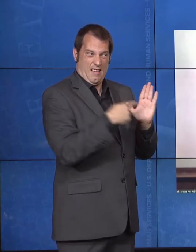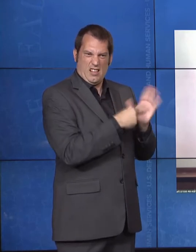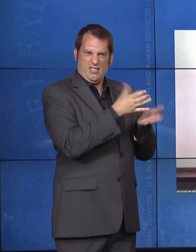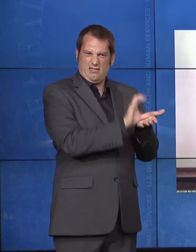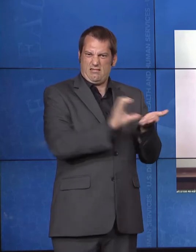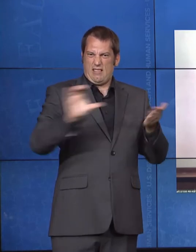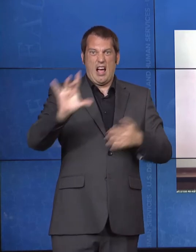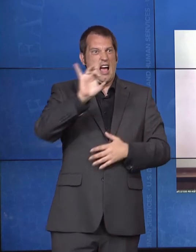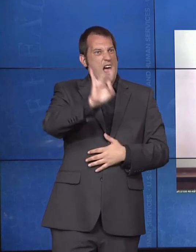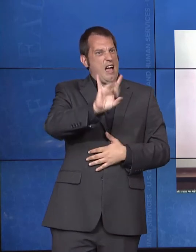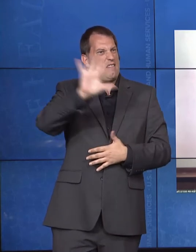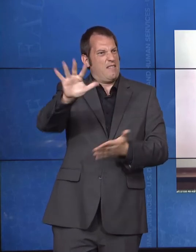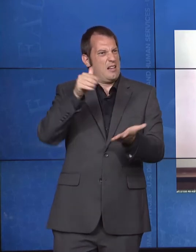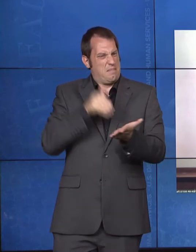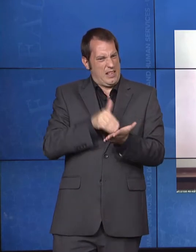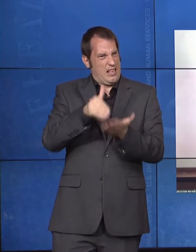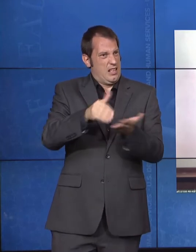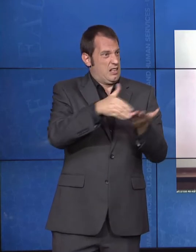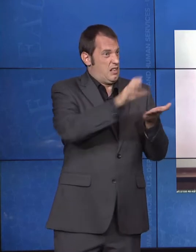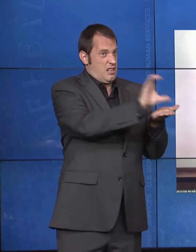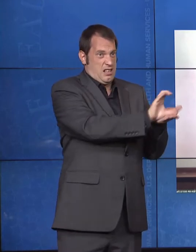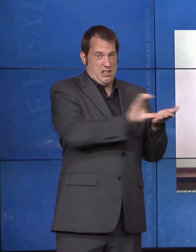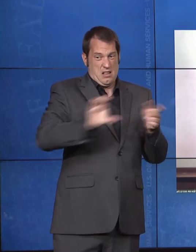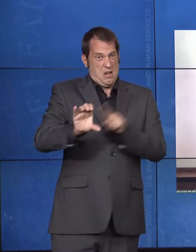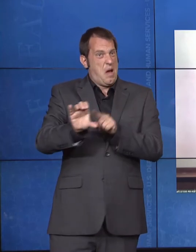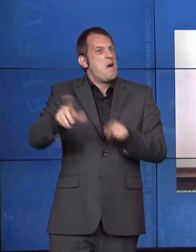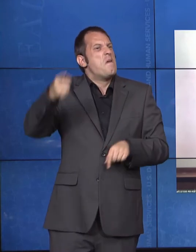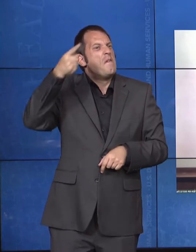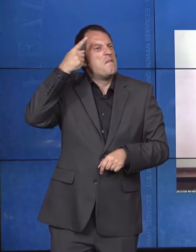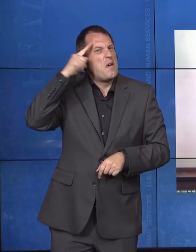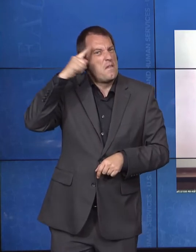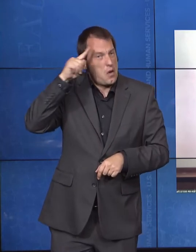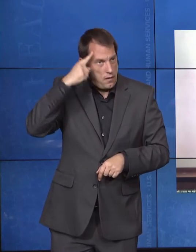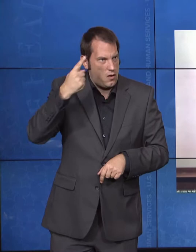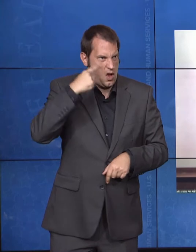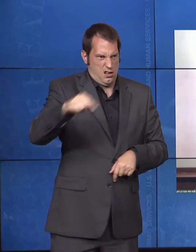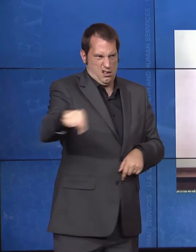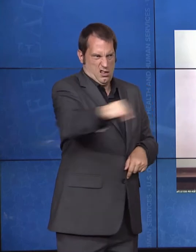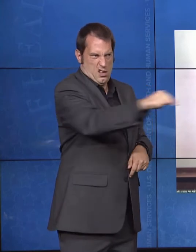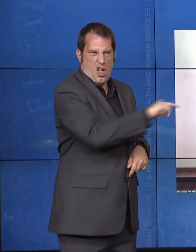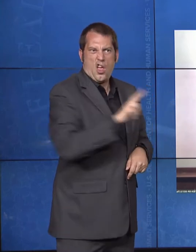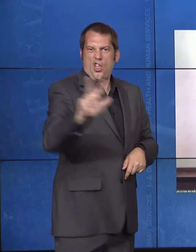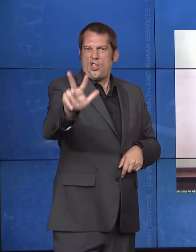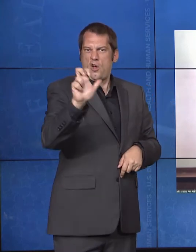Living across the country. With this funding, CILs, which are community-based organizations